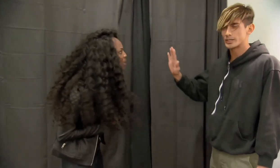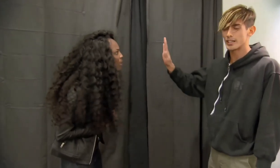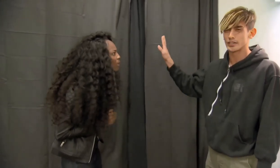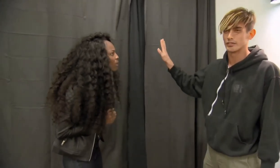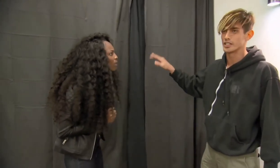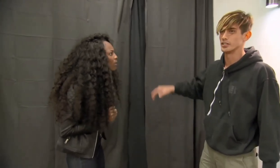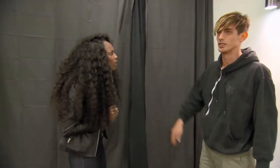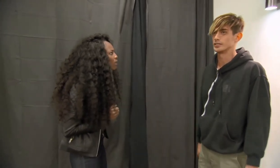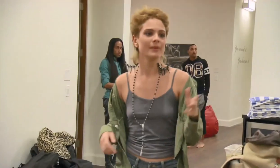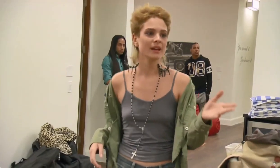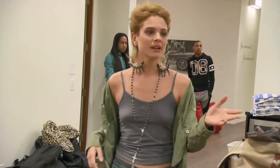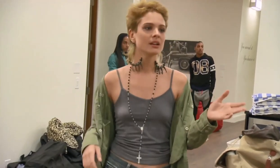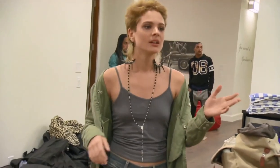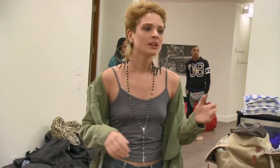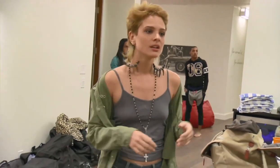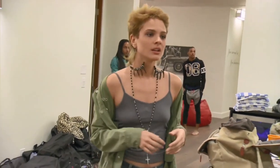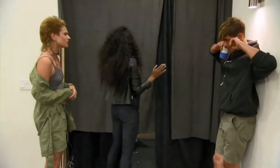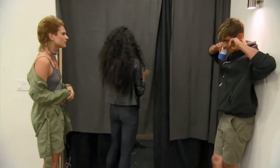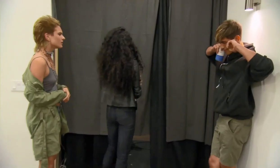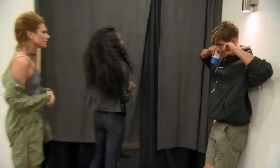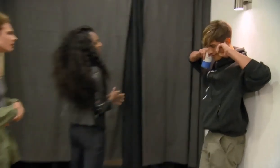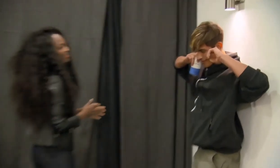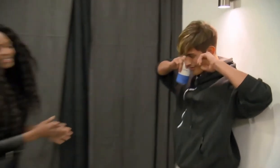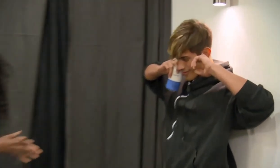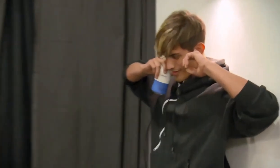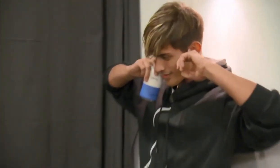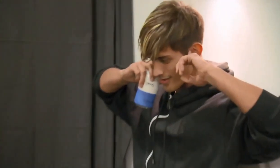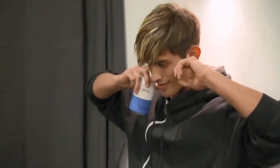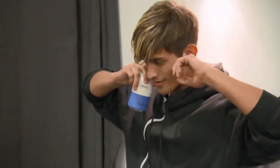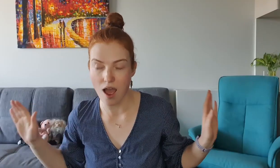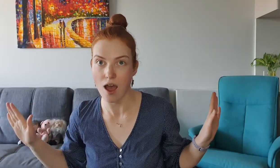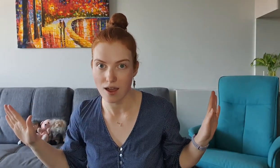MAMÉ: That's the system that we've always been doing *high pitched* lalalalalala *outraged exhale*